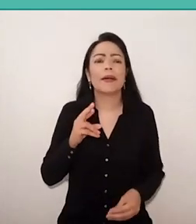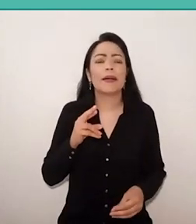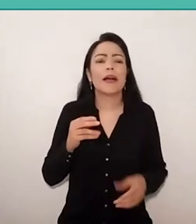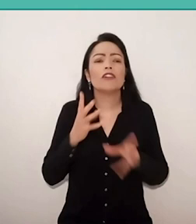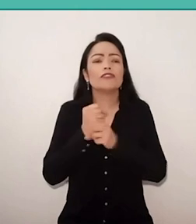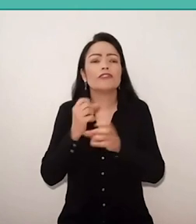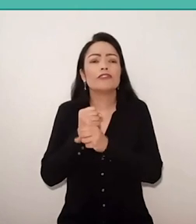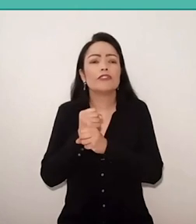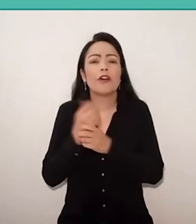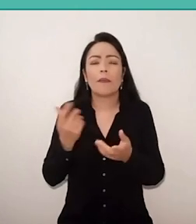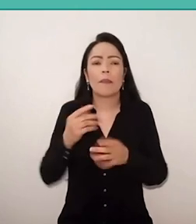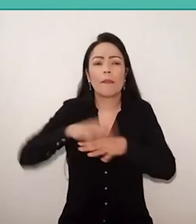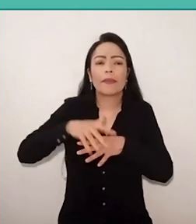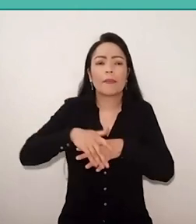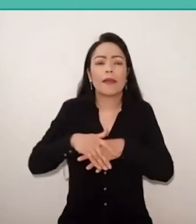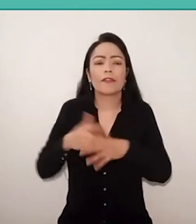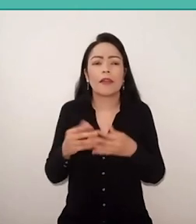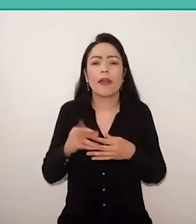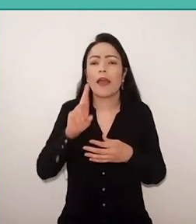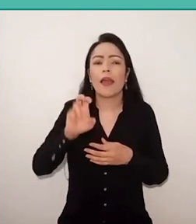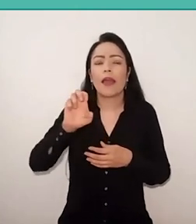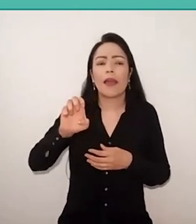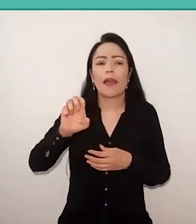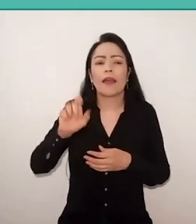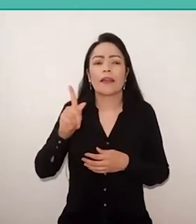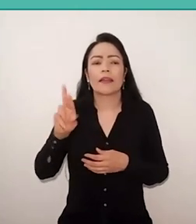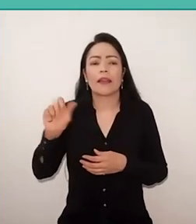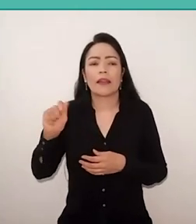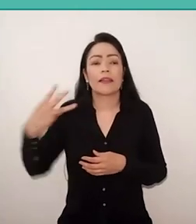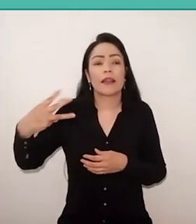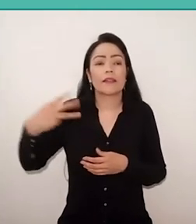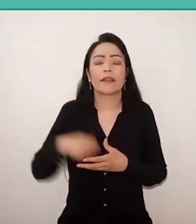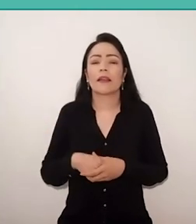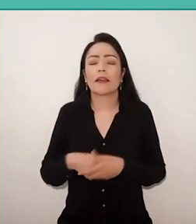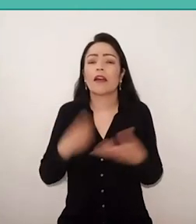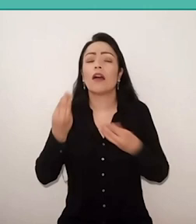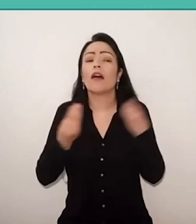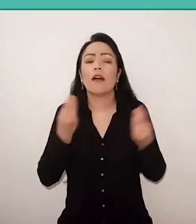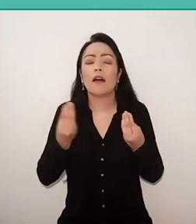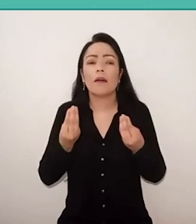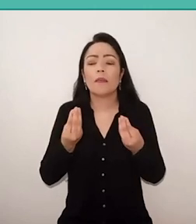And people didn't know. And people said: but how do we do to planting grapes in an arid climate,